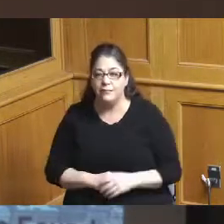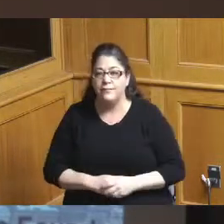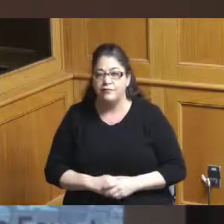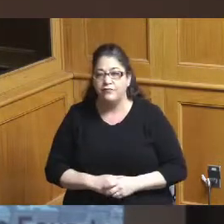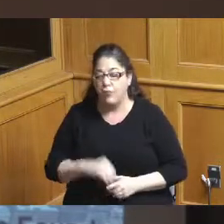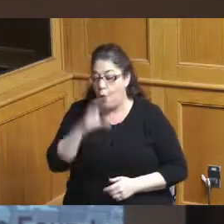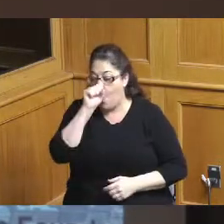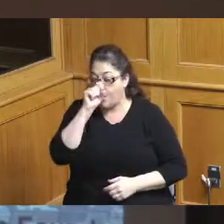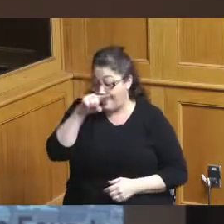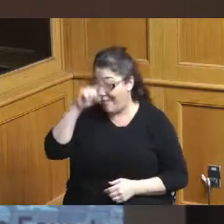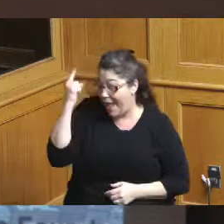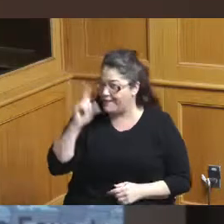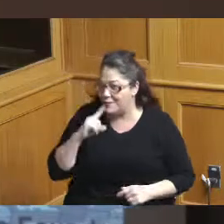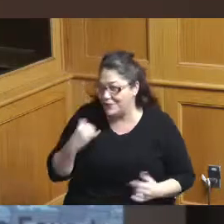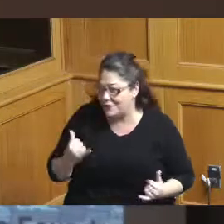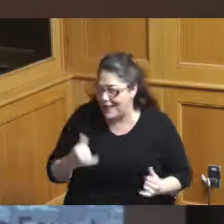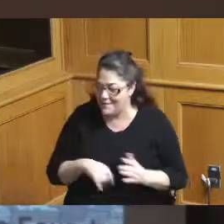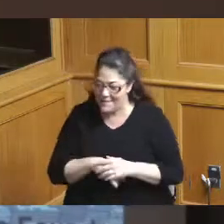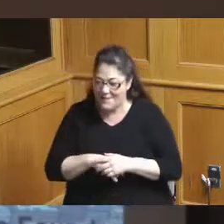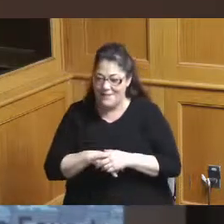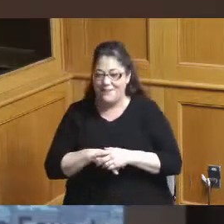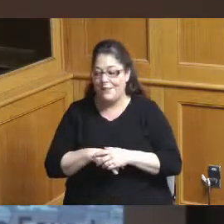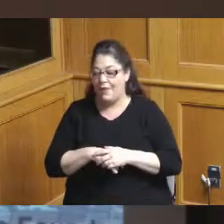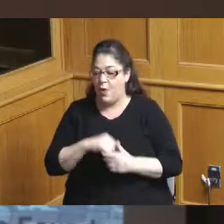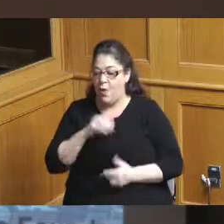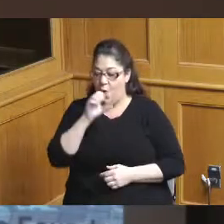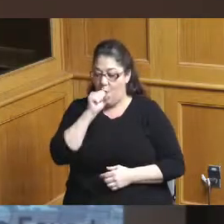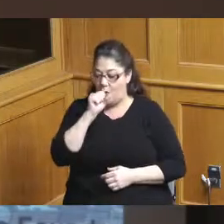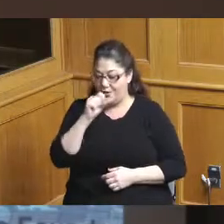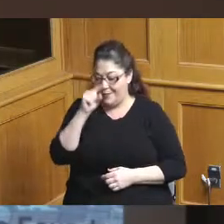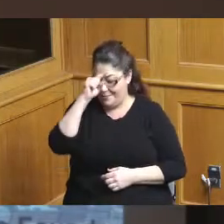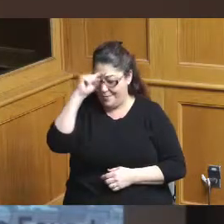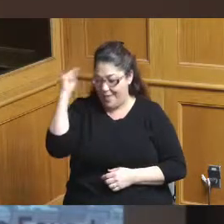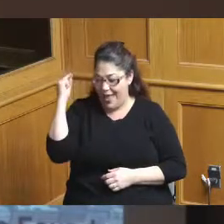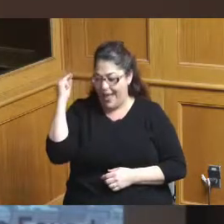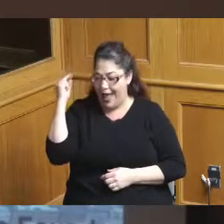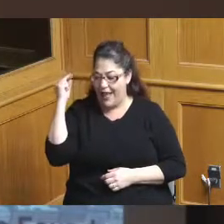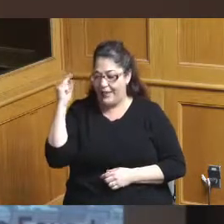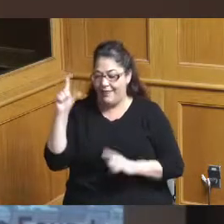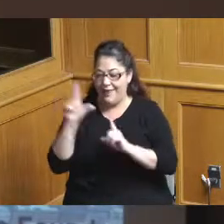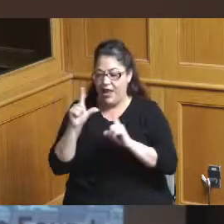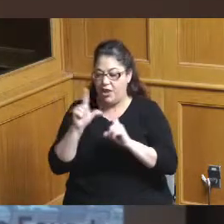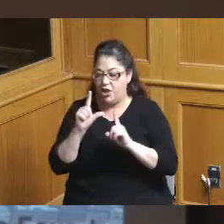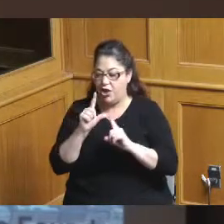for today so the the orange and black with black letters around the convention center